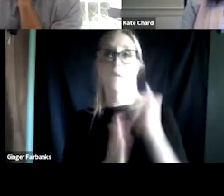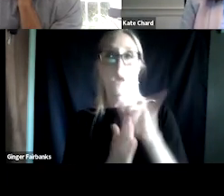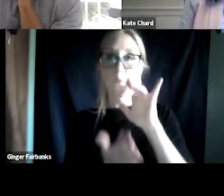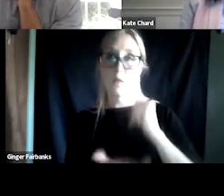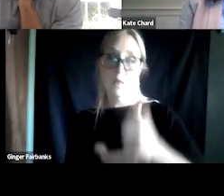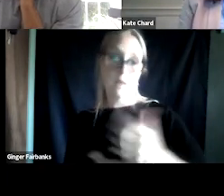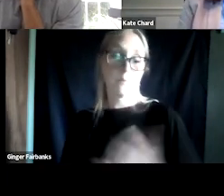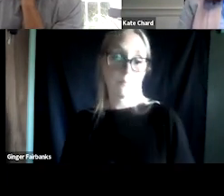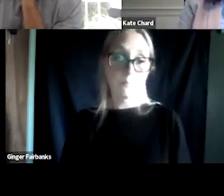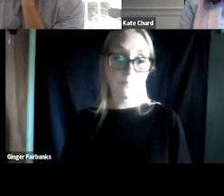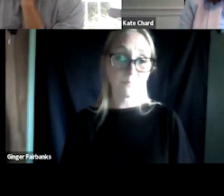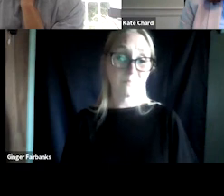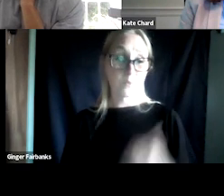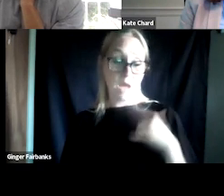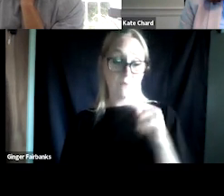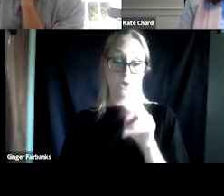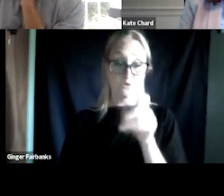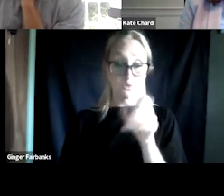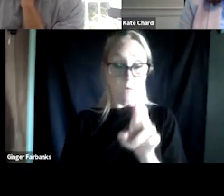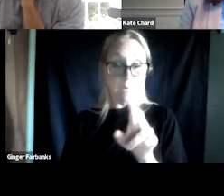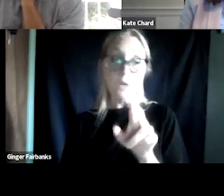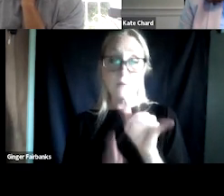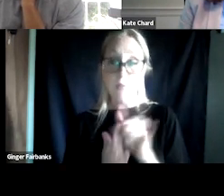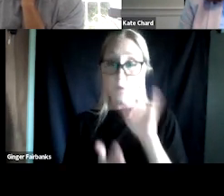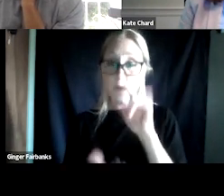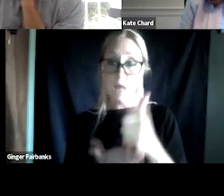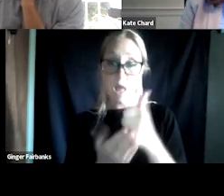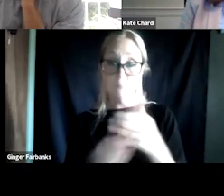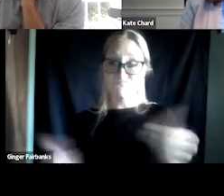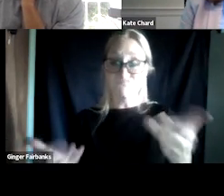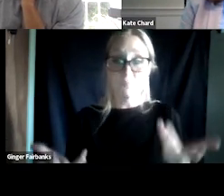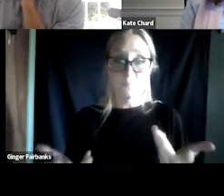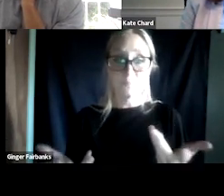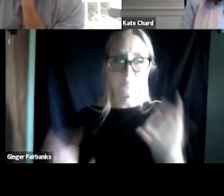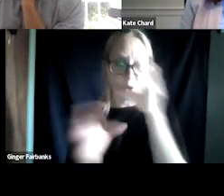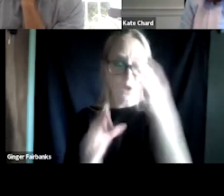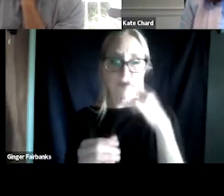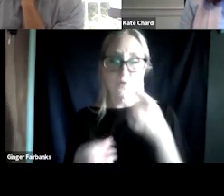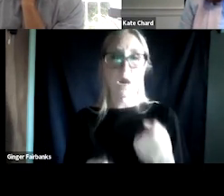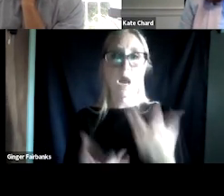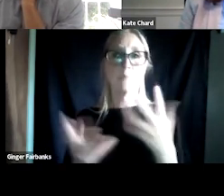Are there actually triggers that we can find, right? Look for how much urge surfing that they're doing